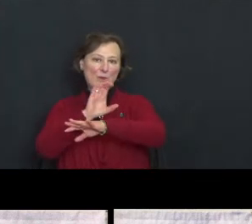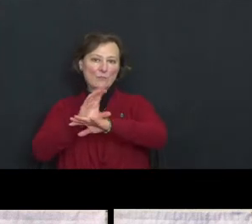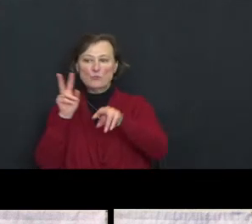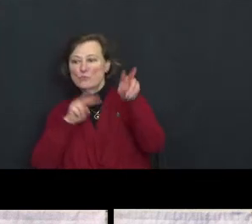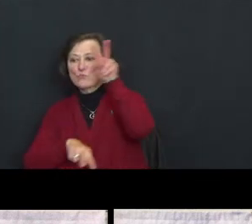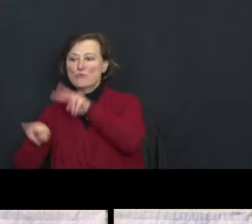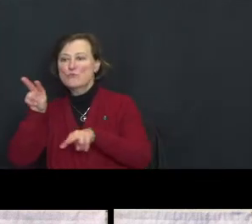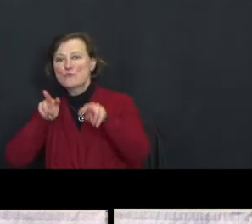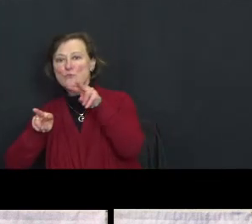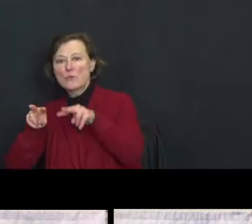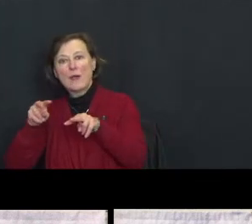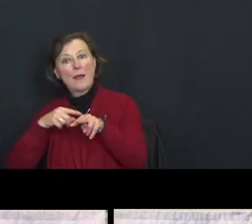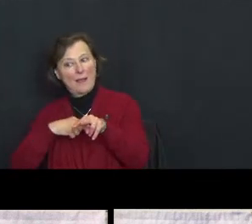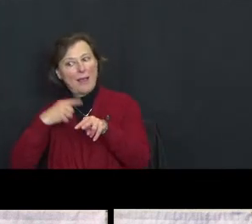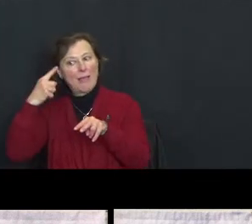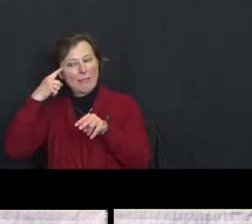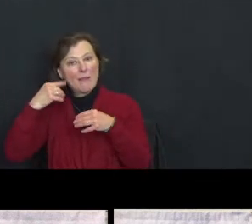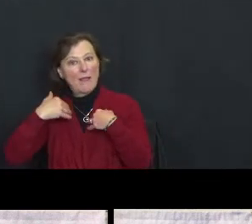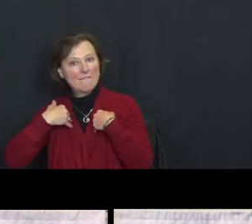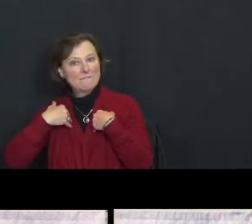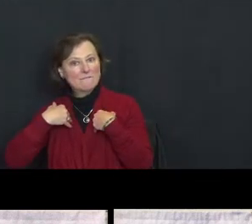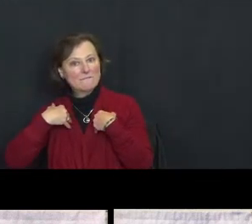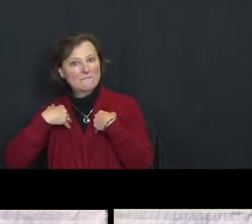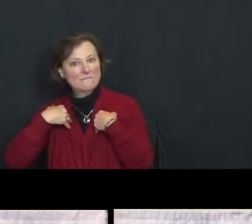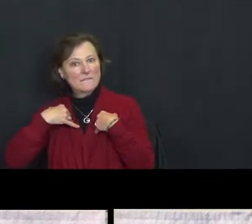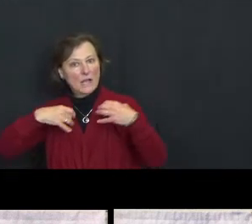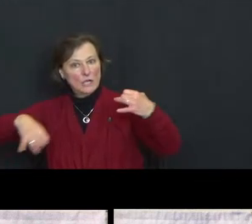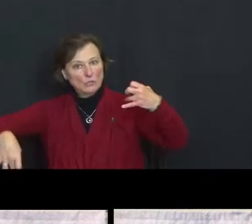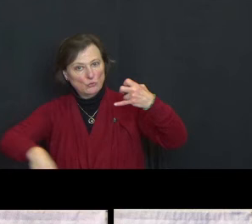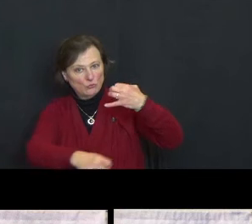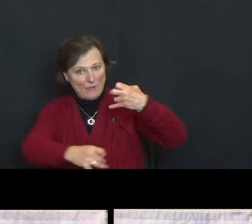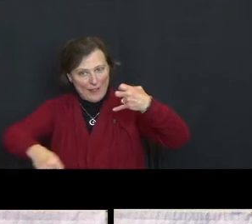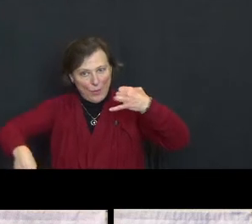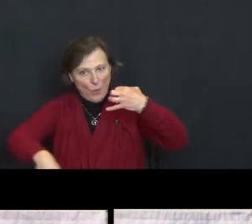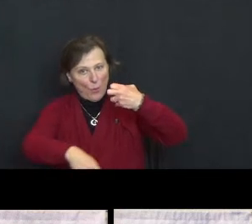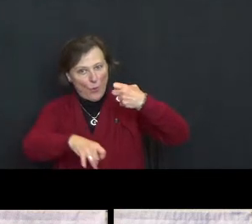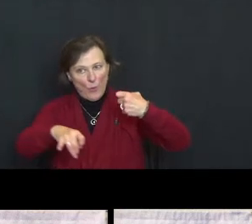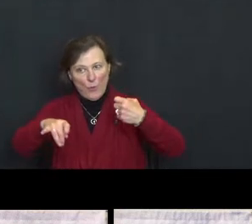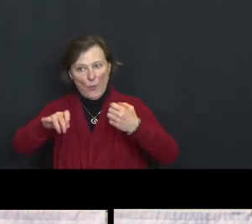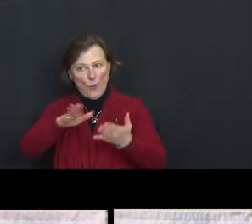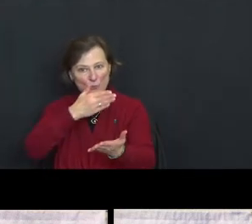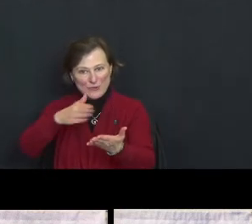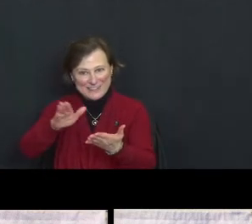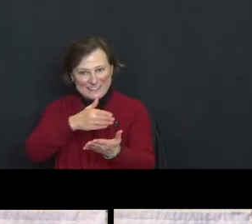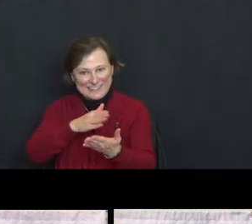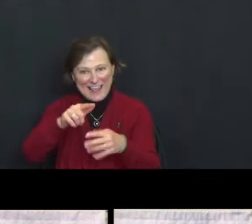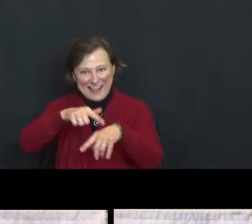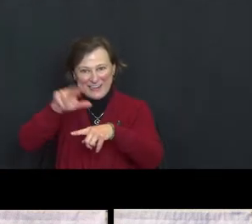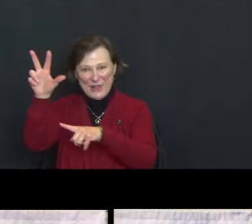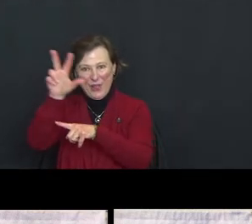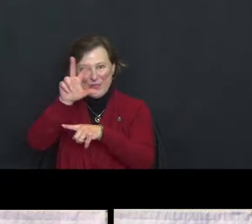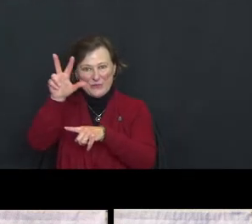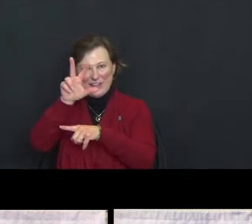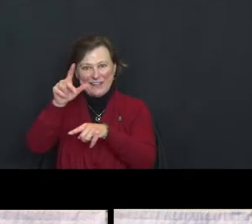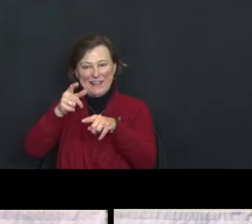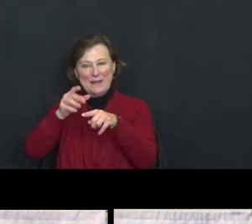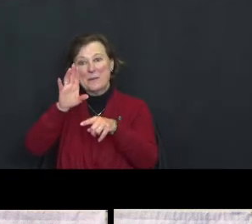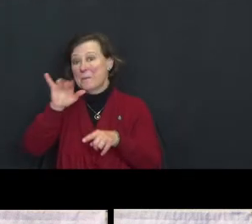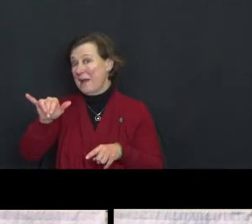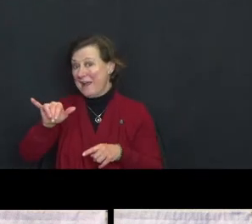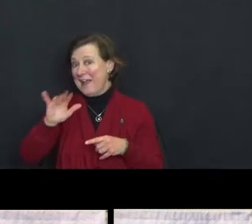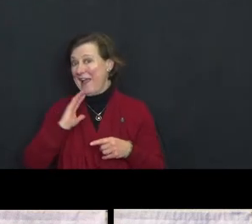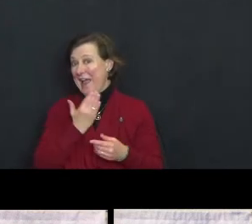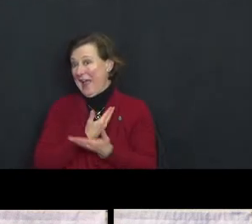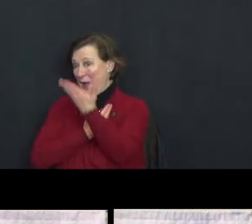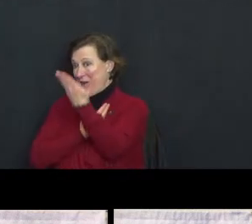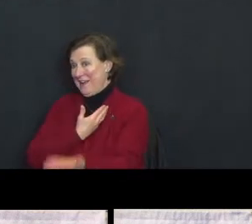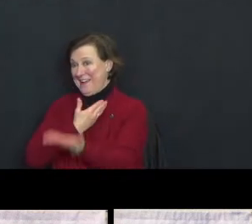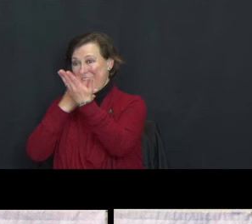for - I believe there's a cello recital at three o'clock by our own Kit.